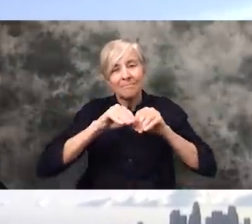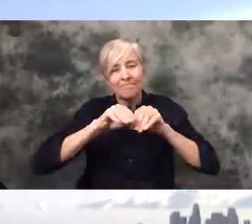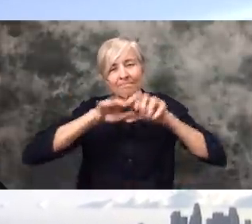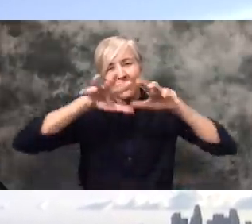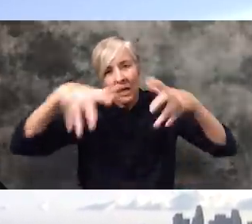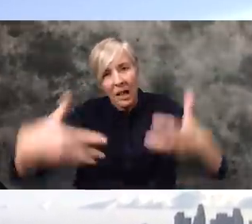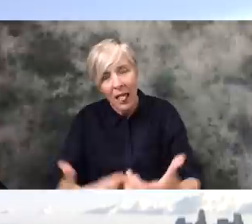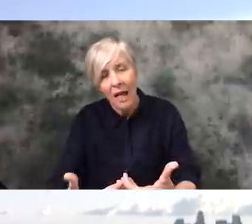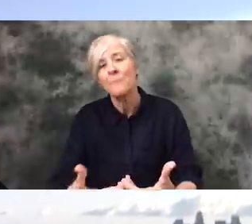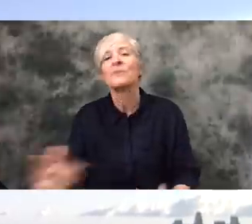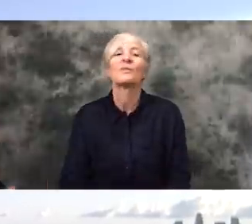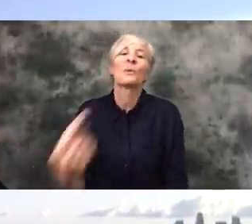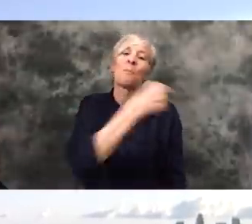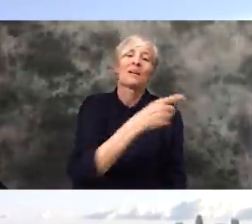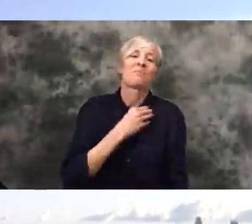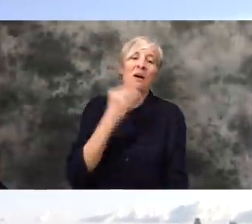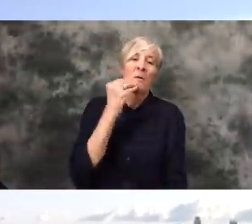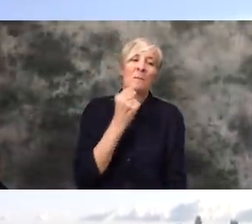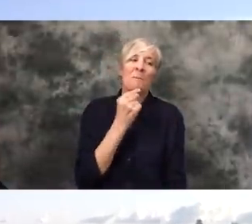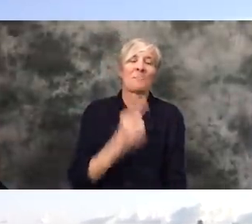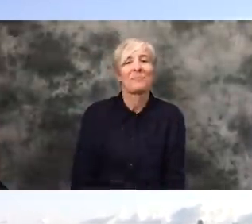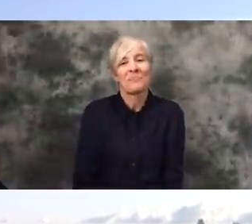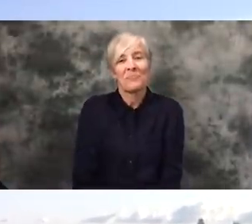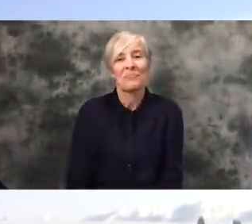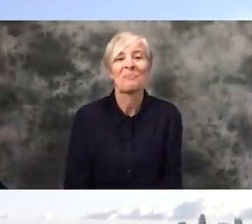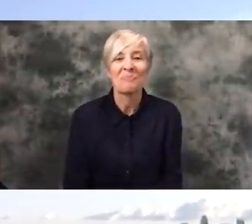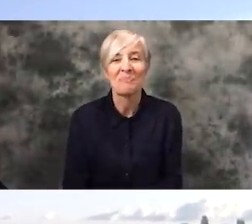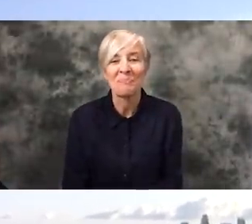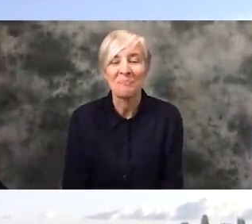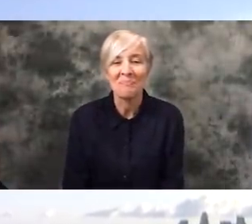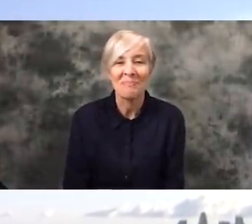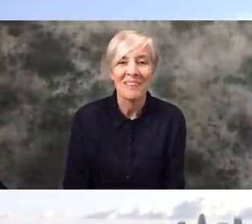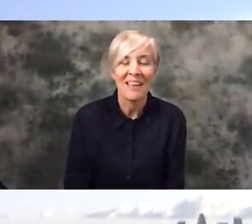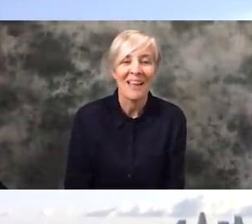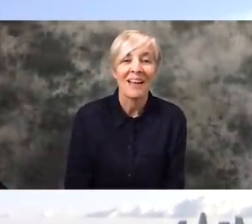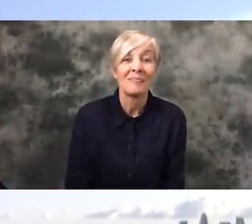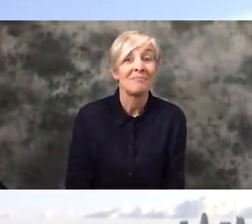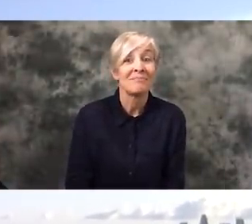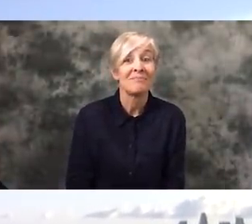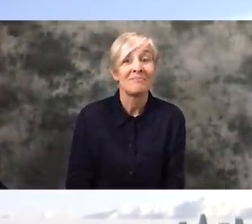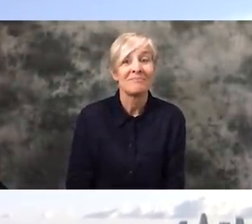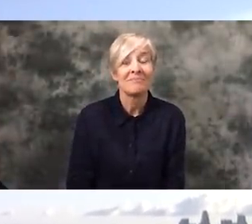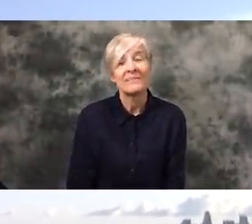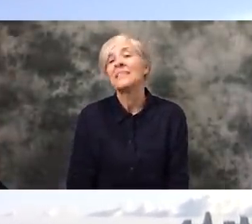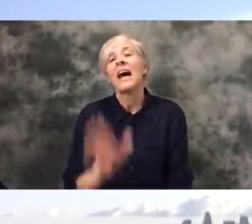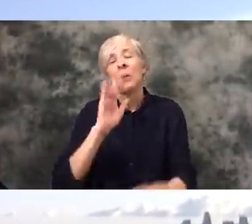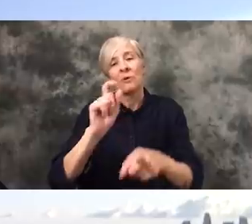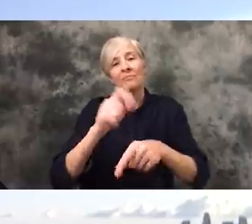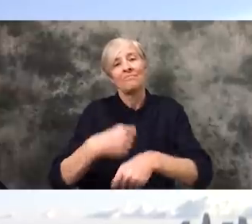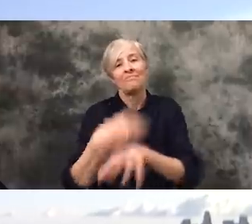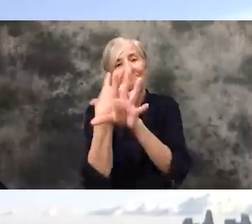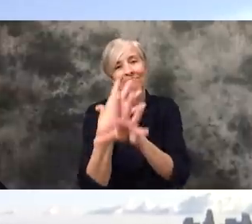let's head back to my house... just over there and grab some Wi-Fi so that we can